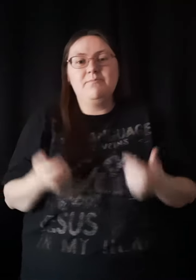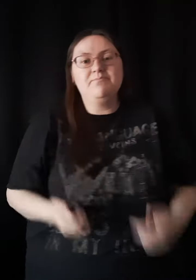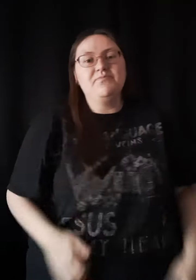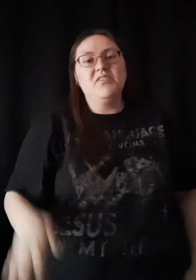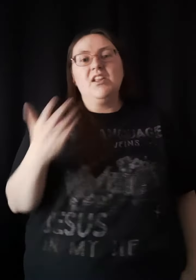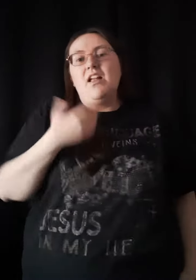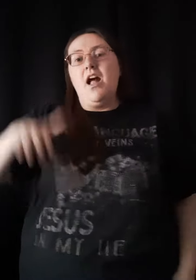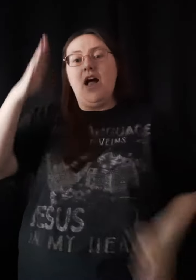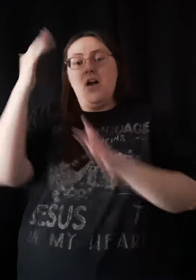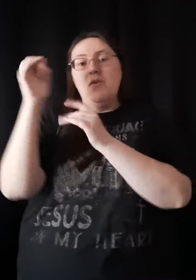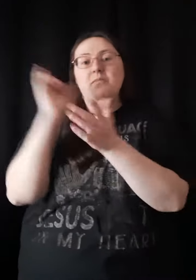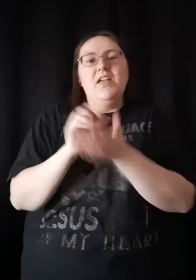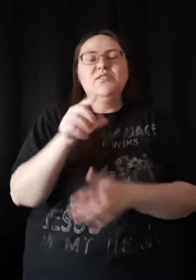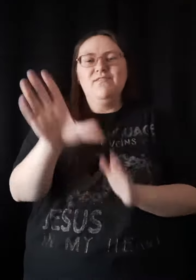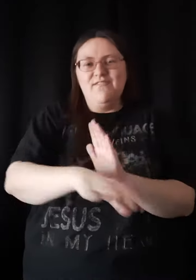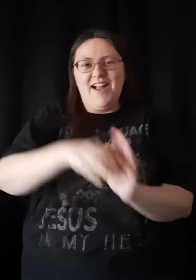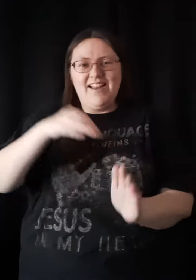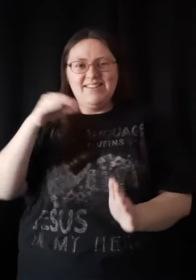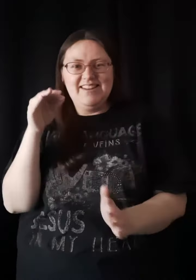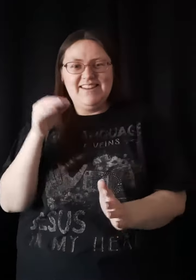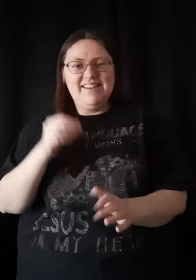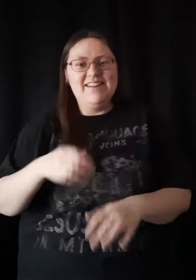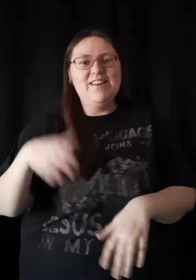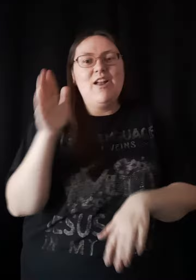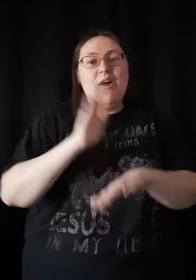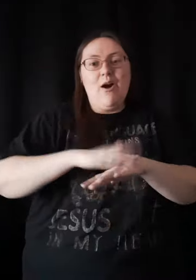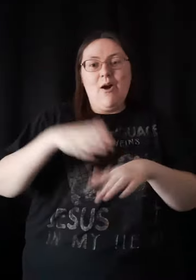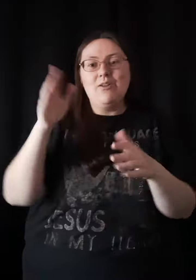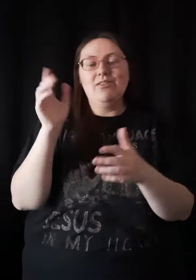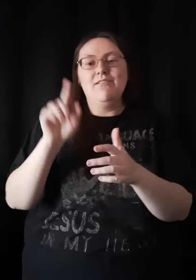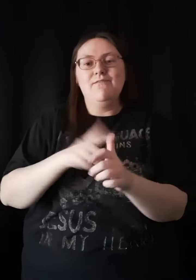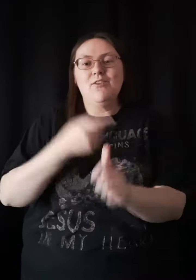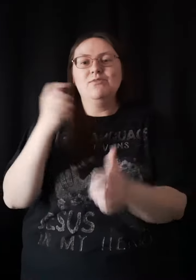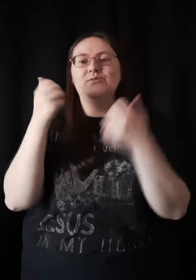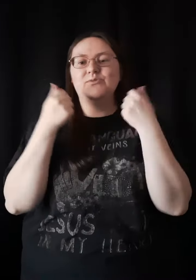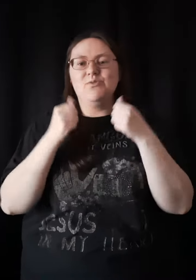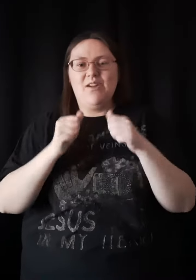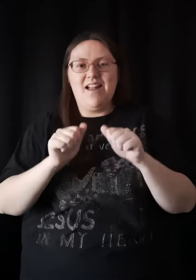I hope that you find it on the first try